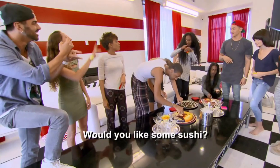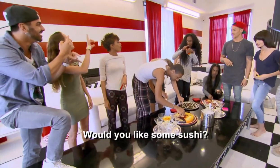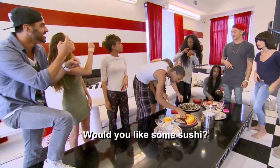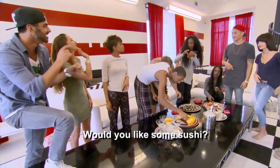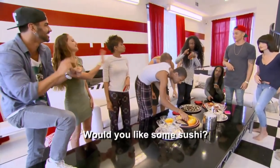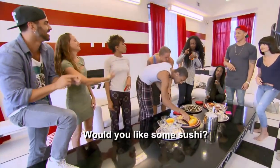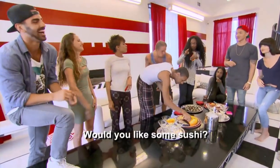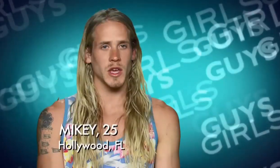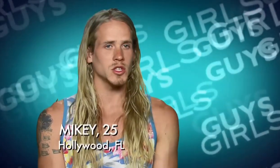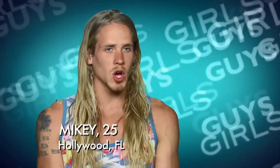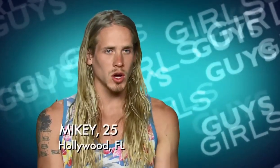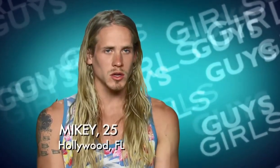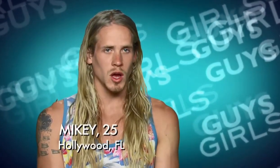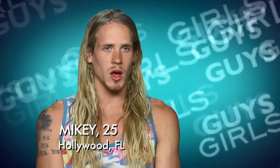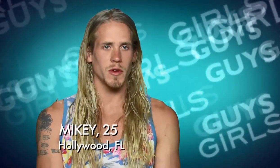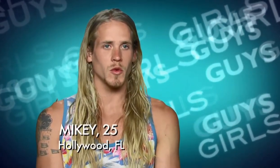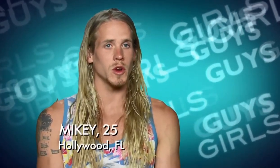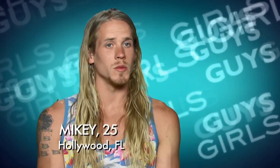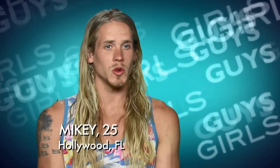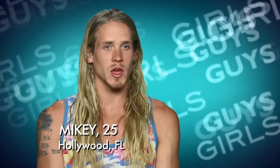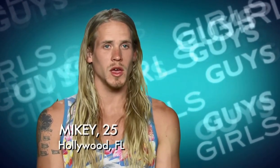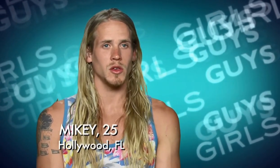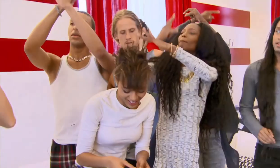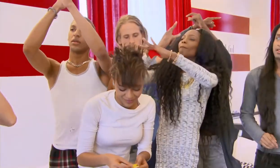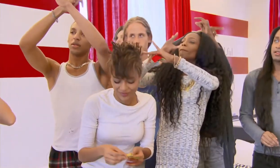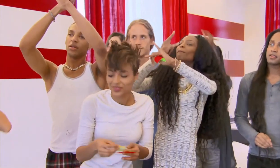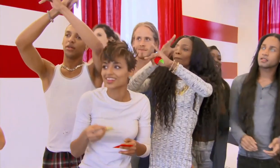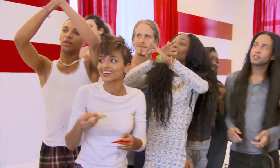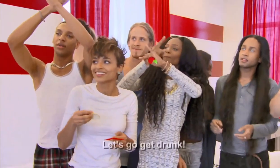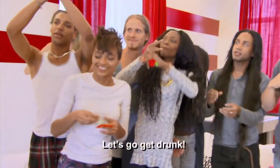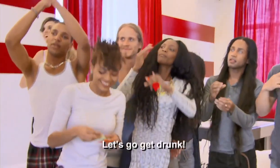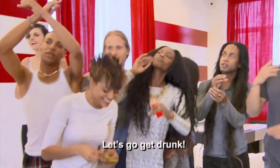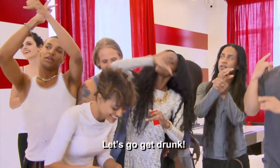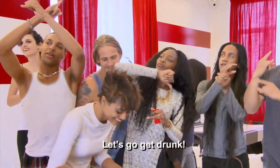The game goes you can't talk - if you want to communicate you have to do it in sign language